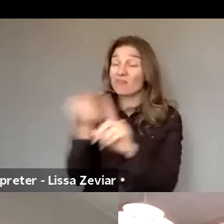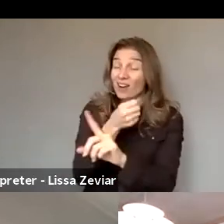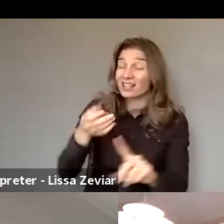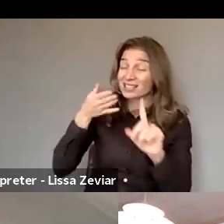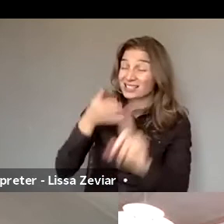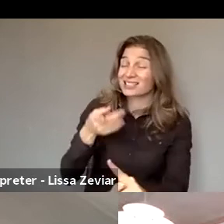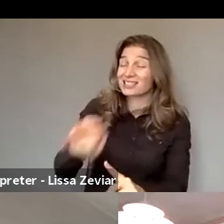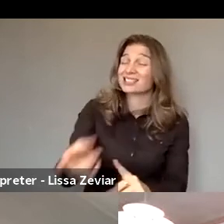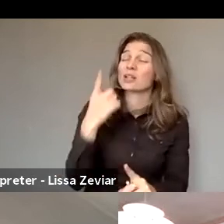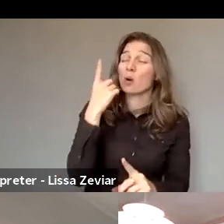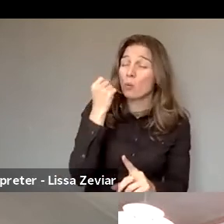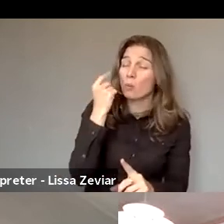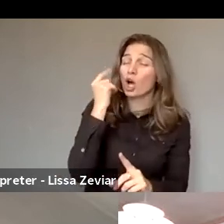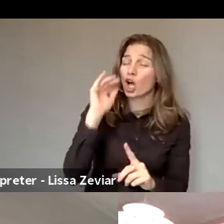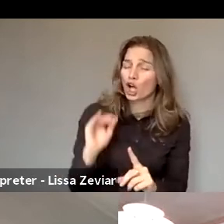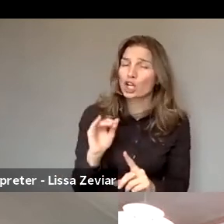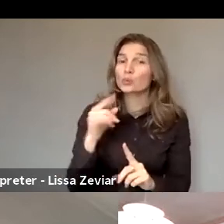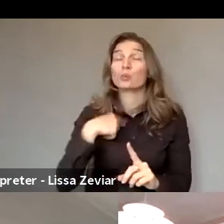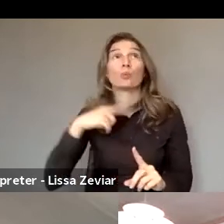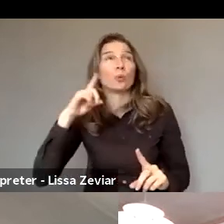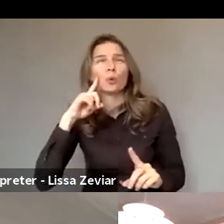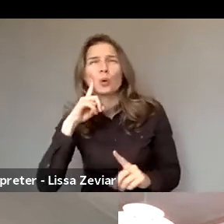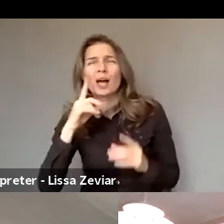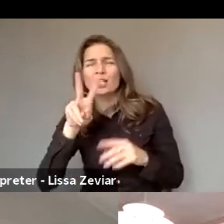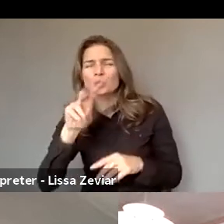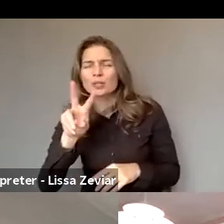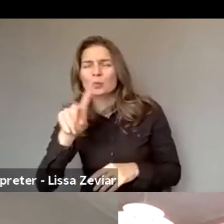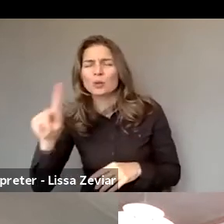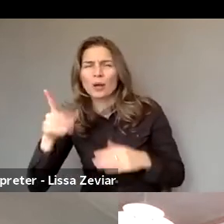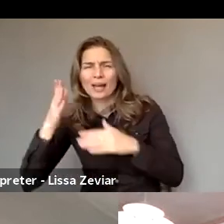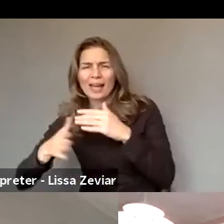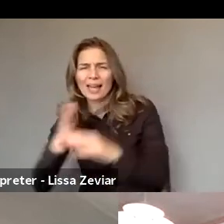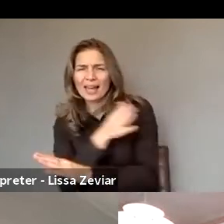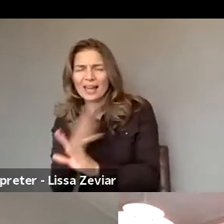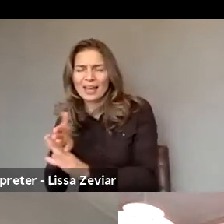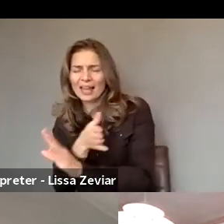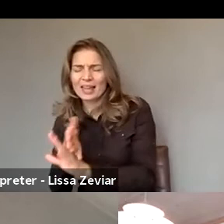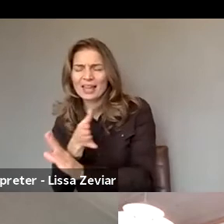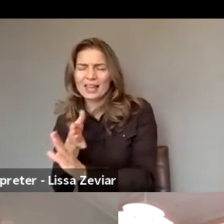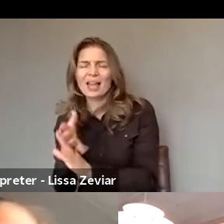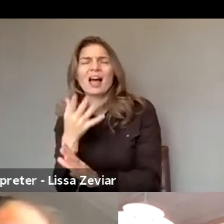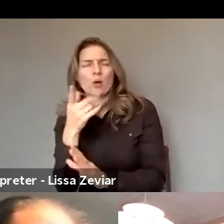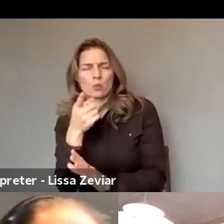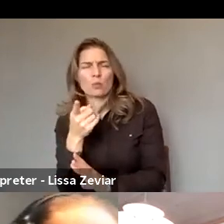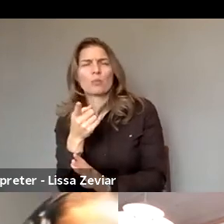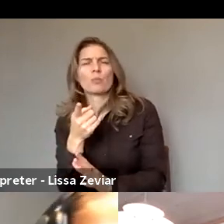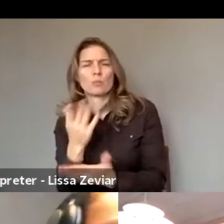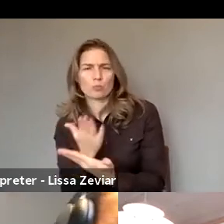We have heard lately that by the end of 2021 there'll be a proposal in terms of legislation